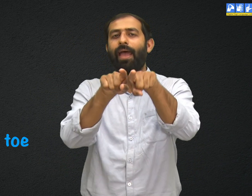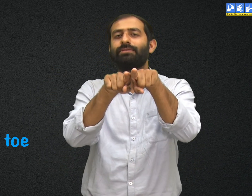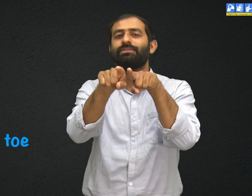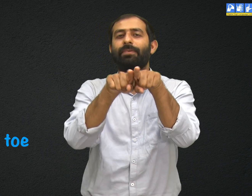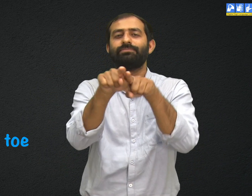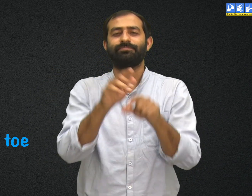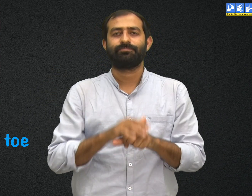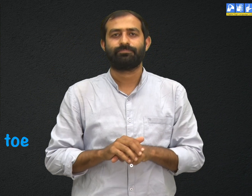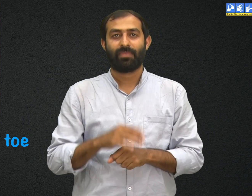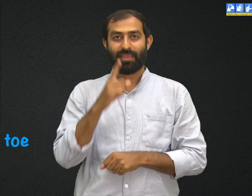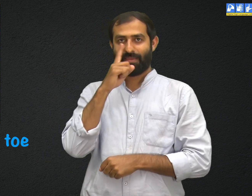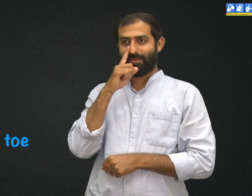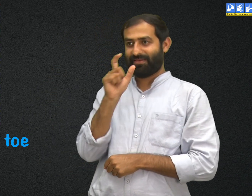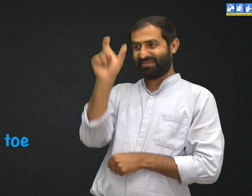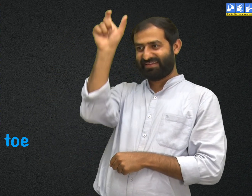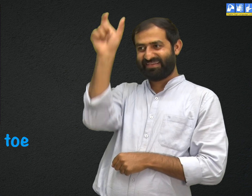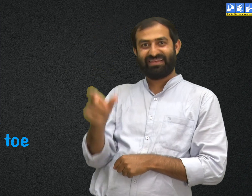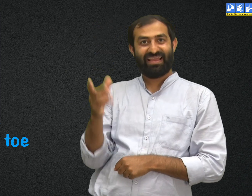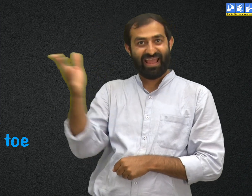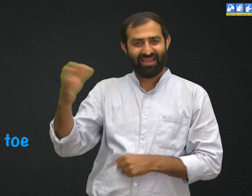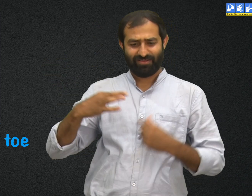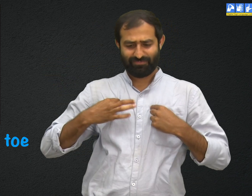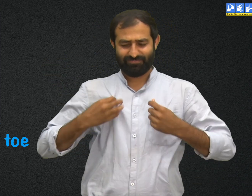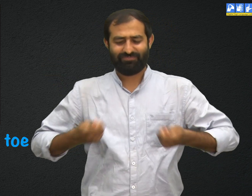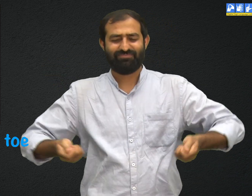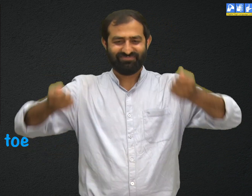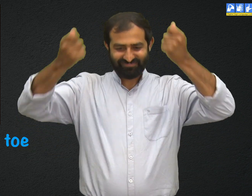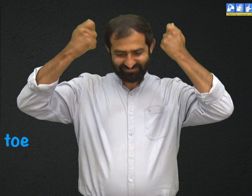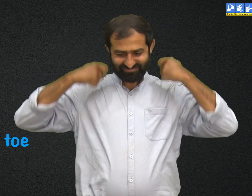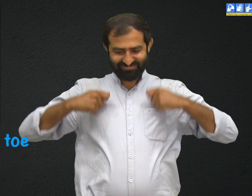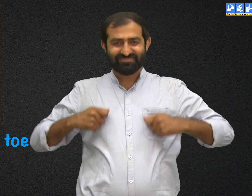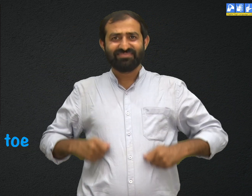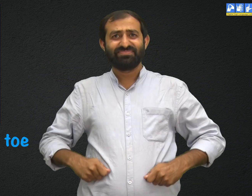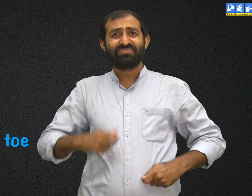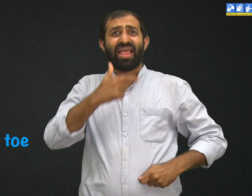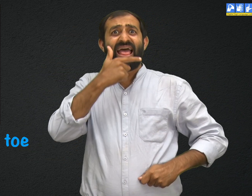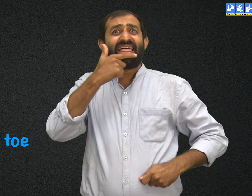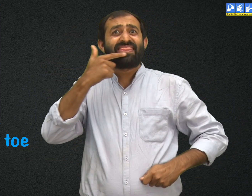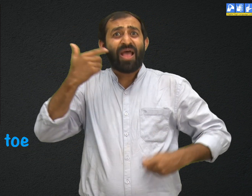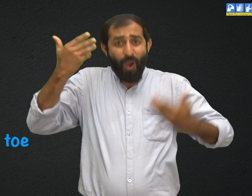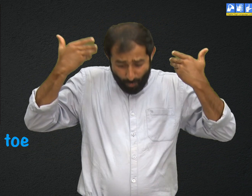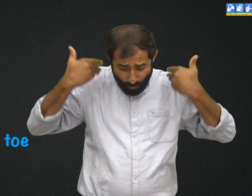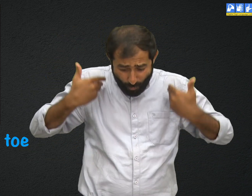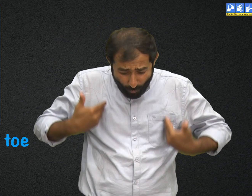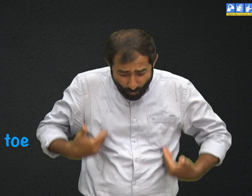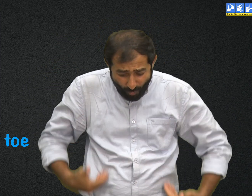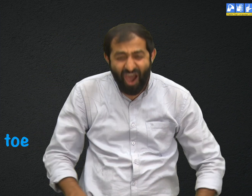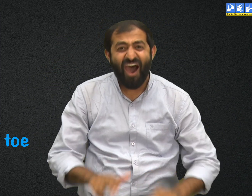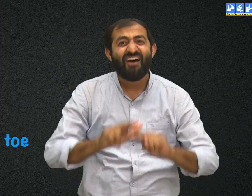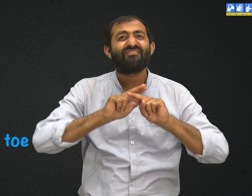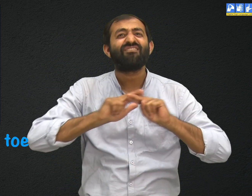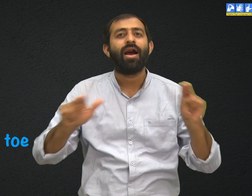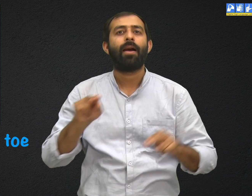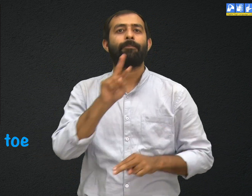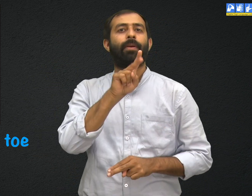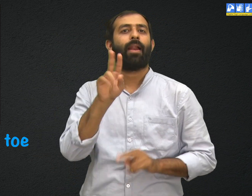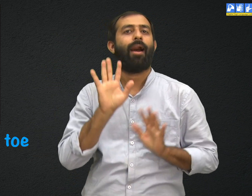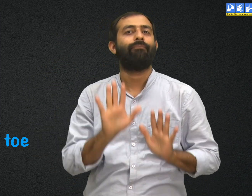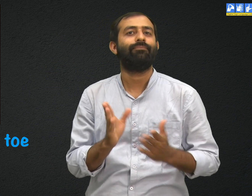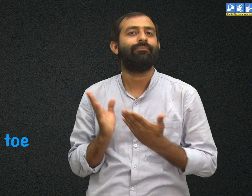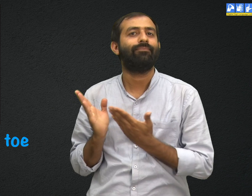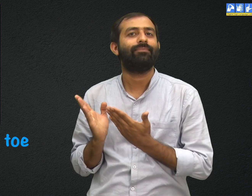Example, she was dressed in red from head to toe.